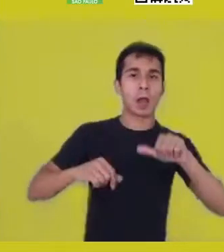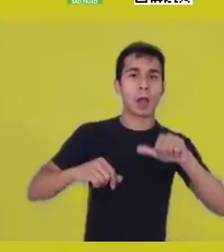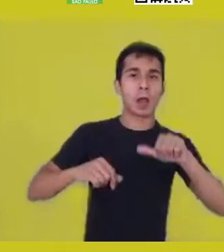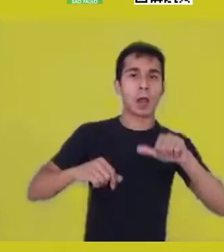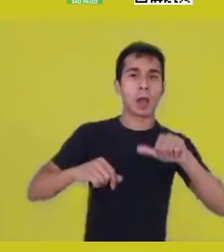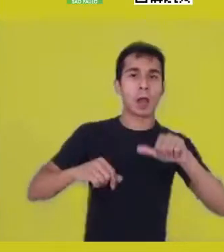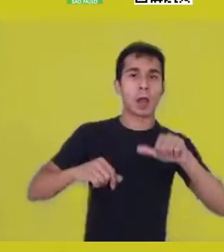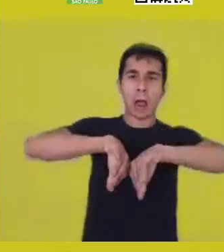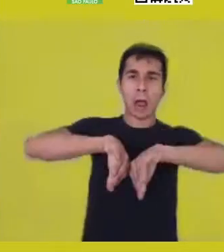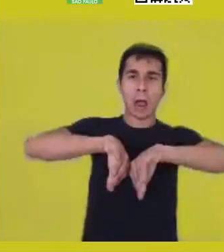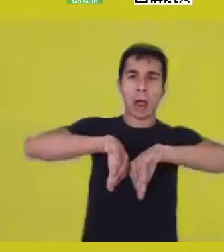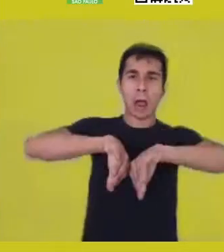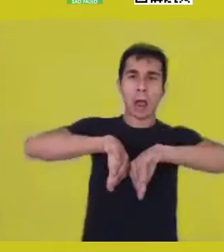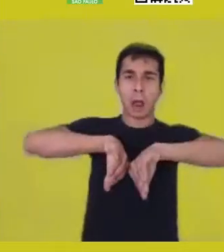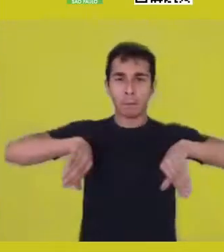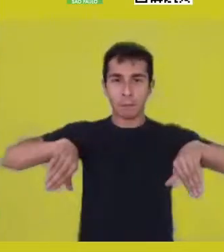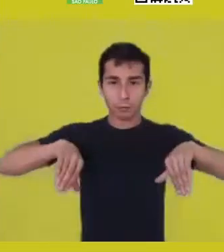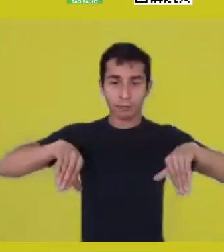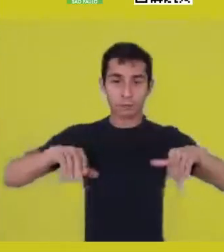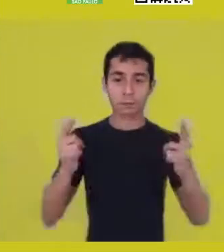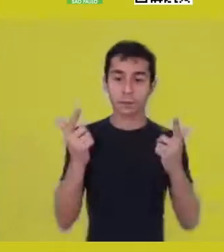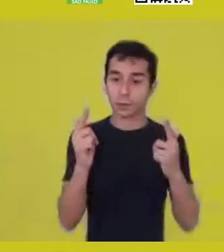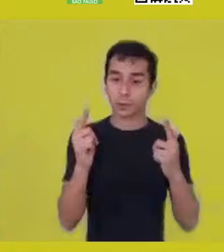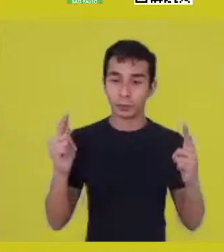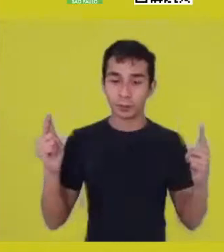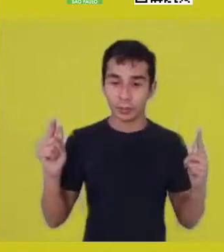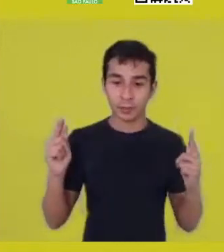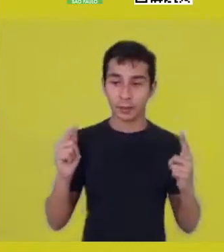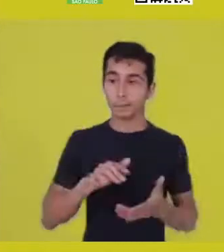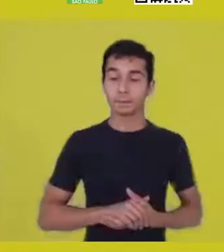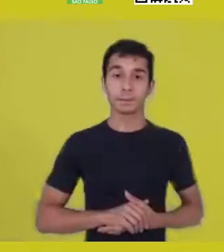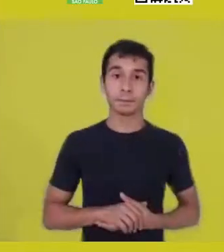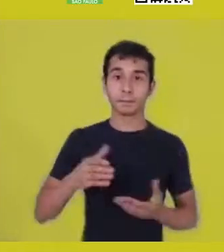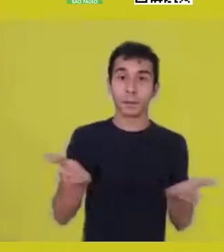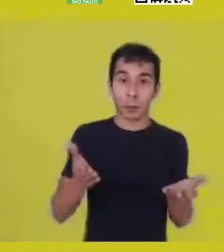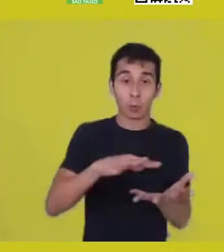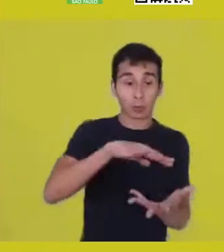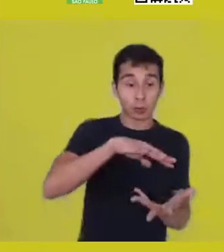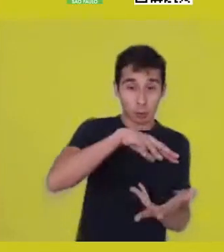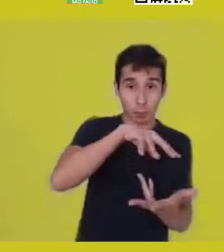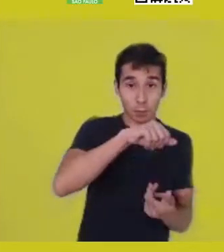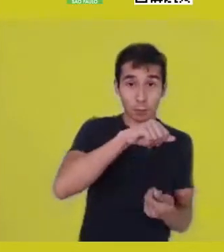That’s the world notion that we have, another civilizing proposal. Why?